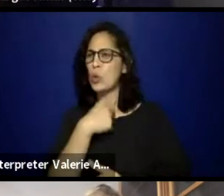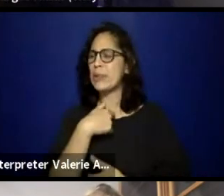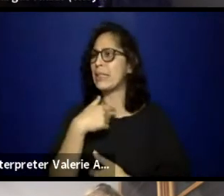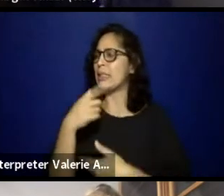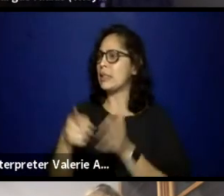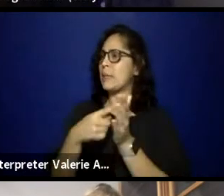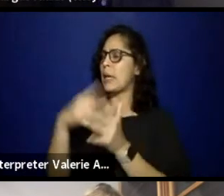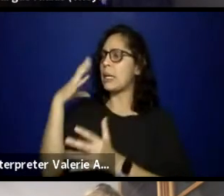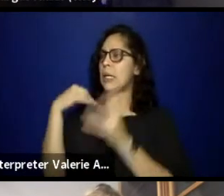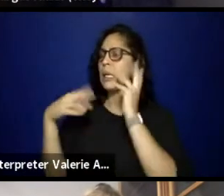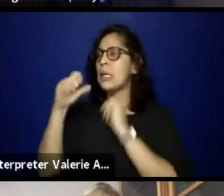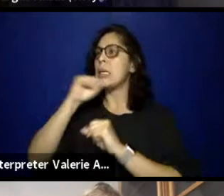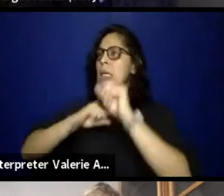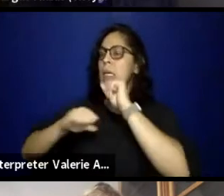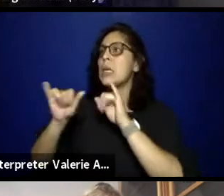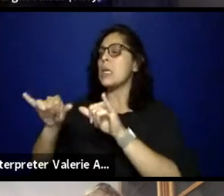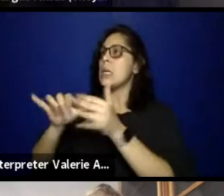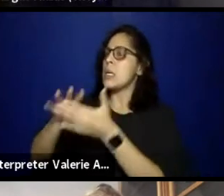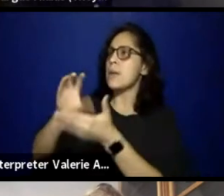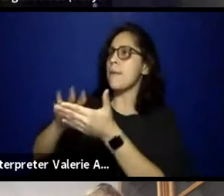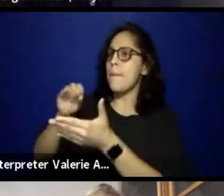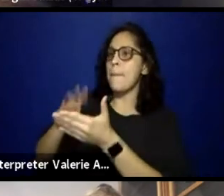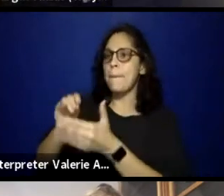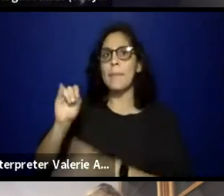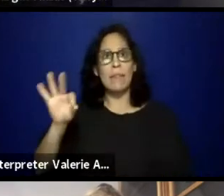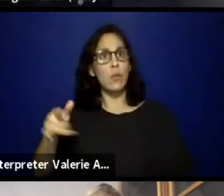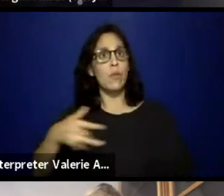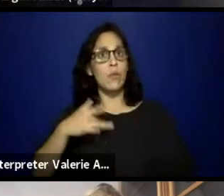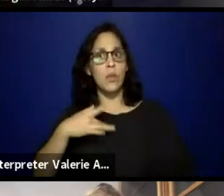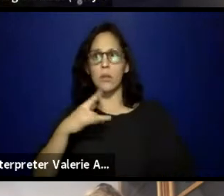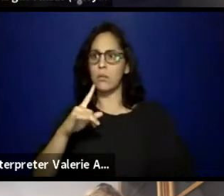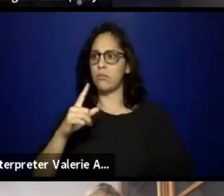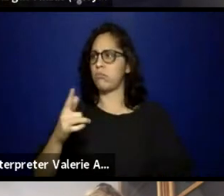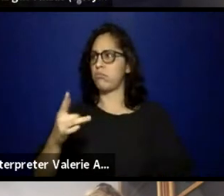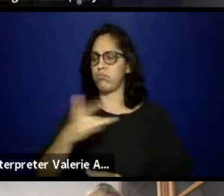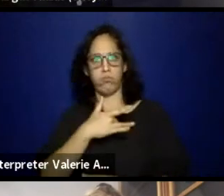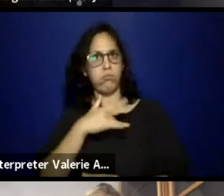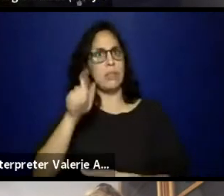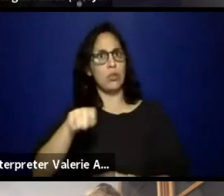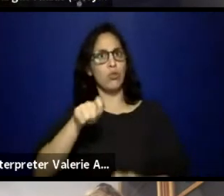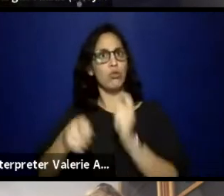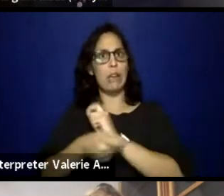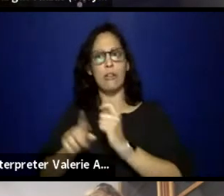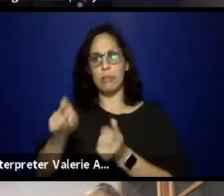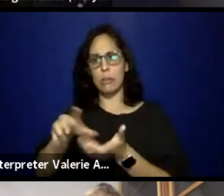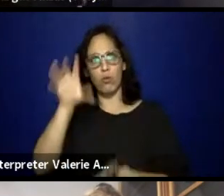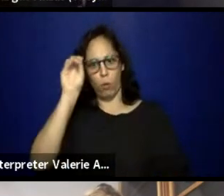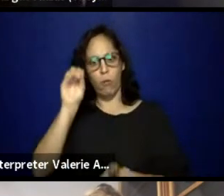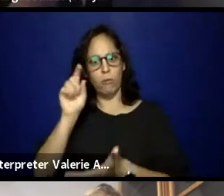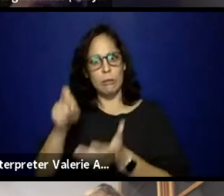and we can always learn if you feel so compelled to do so. And so to that, I also just wanna add,